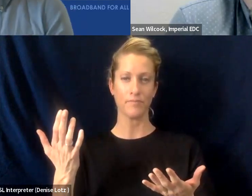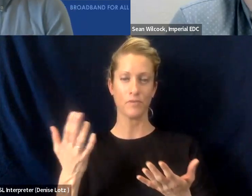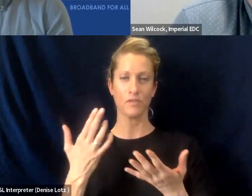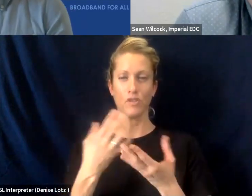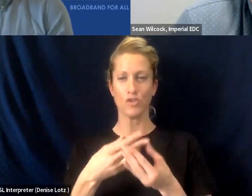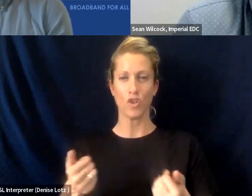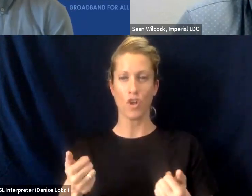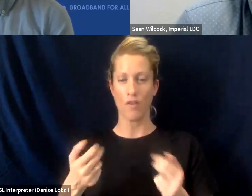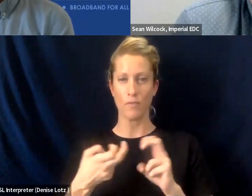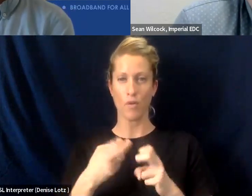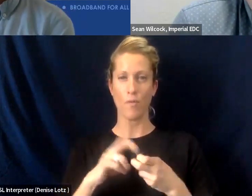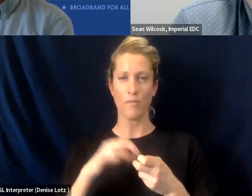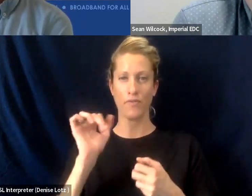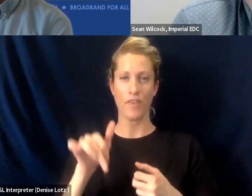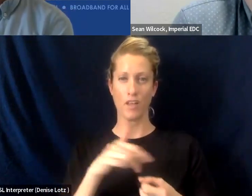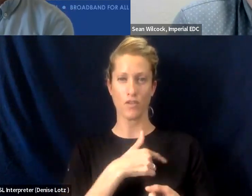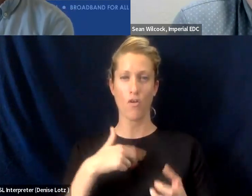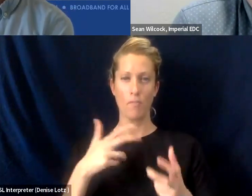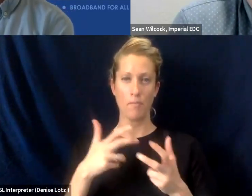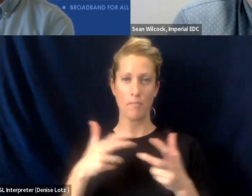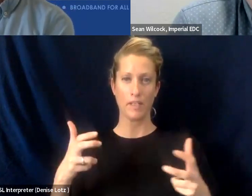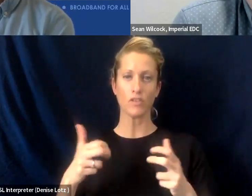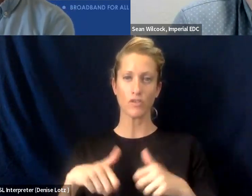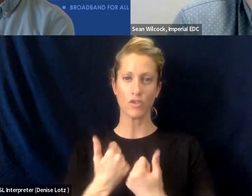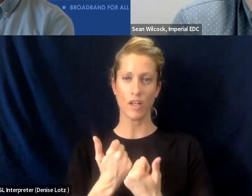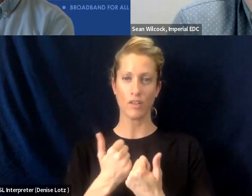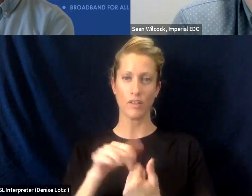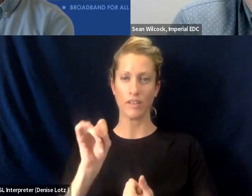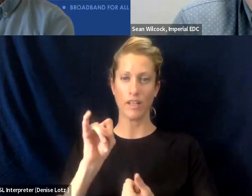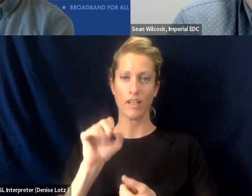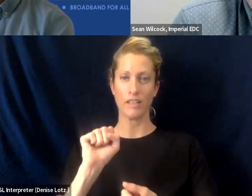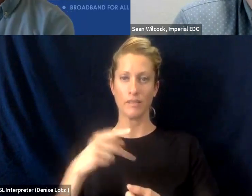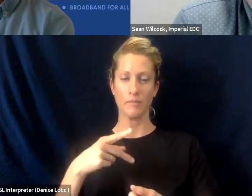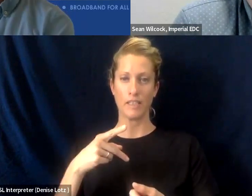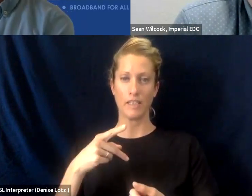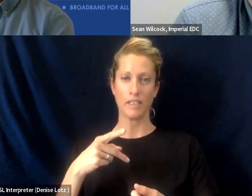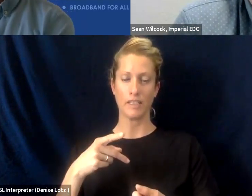So that is our that our big challenge is getting ISPs to come forward make investments, we're